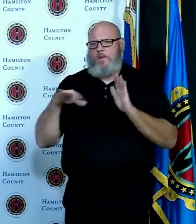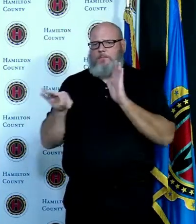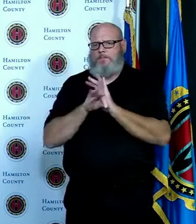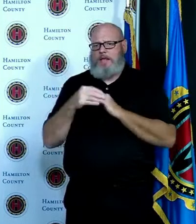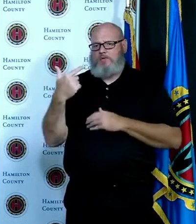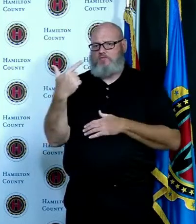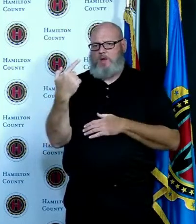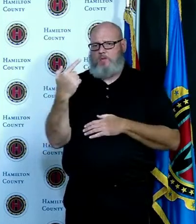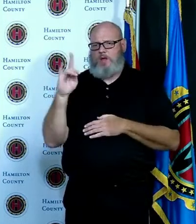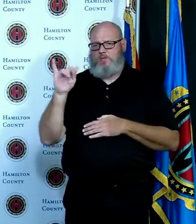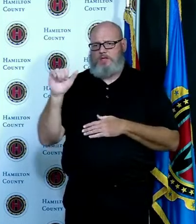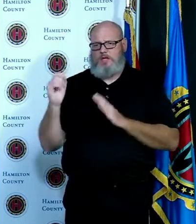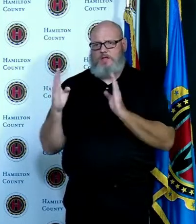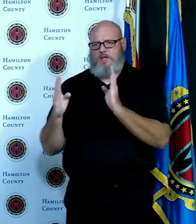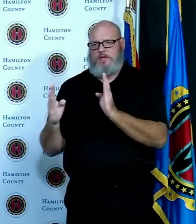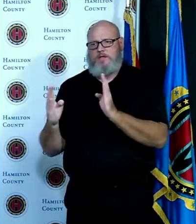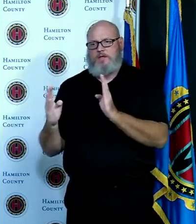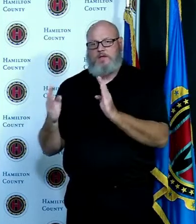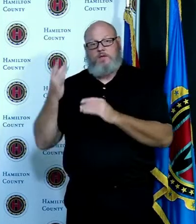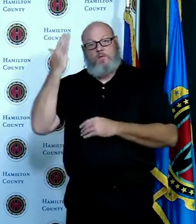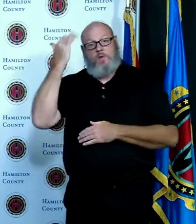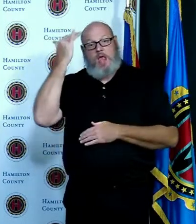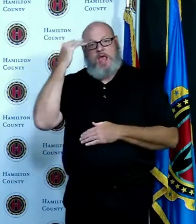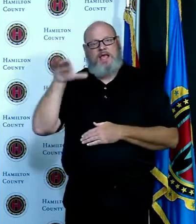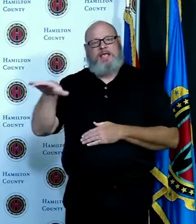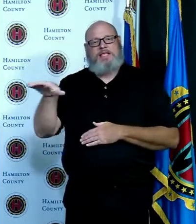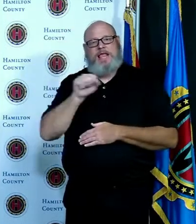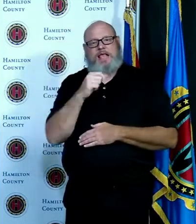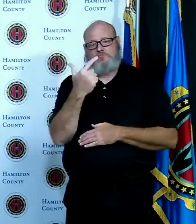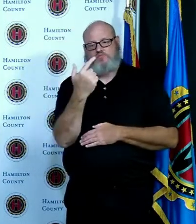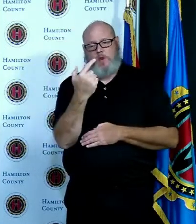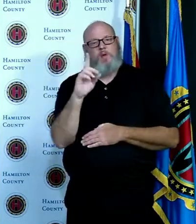there are three things that kind of jump out at me when I look at this map first of all in the last